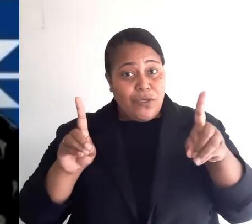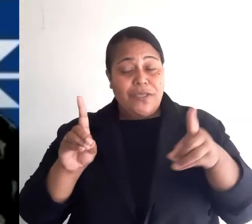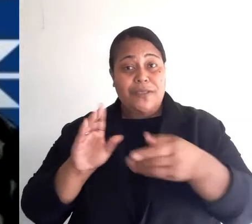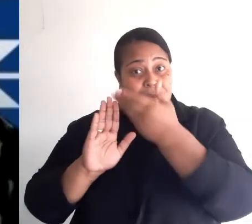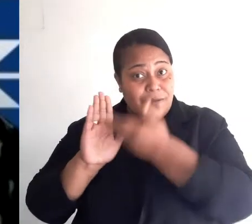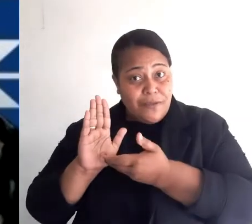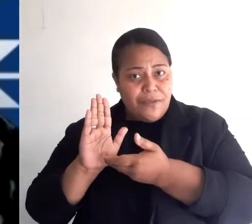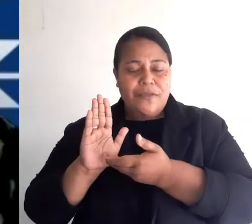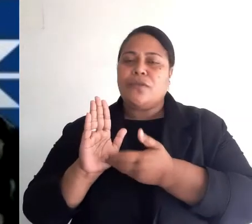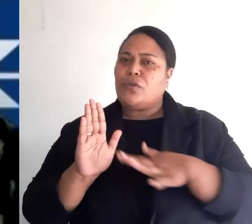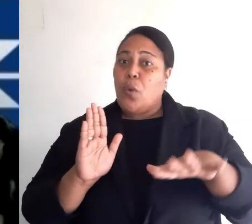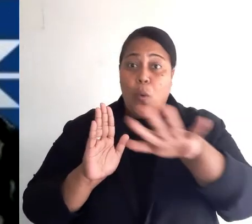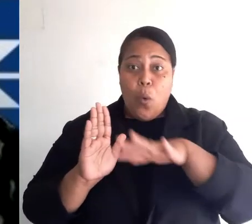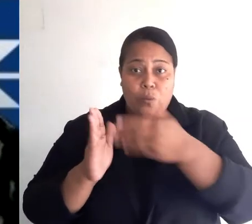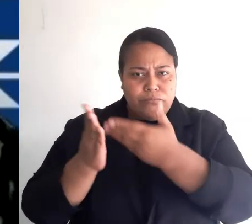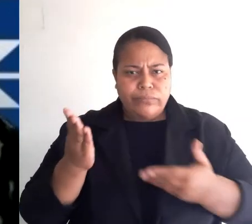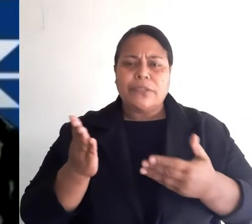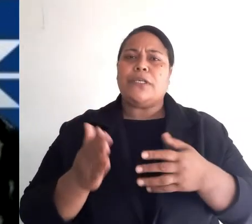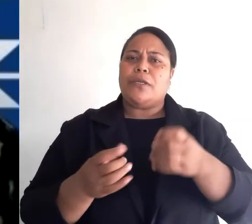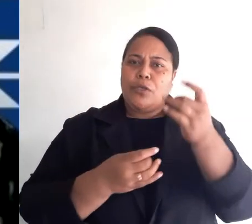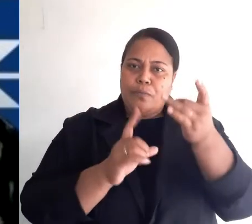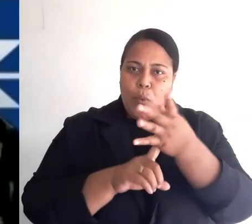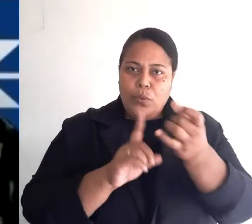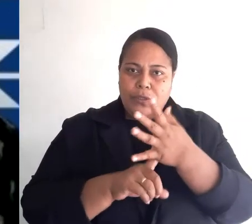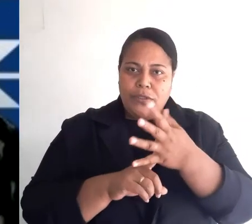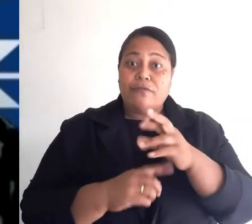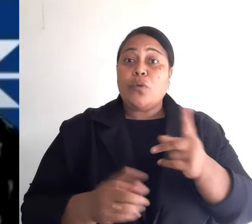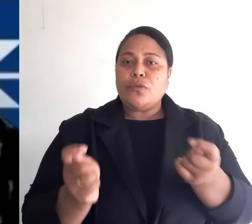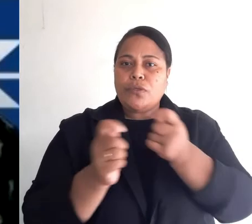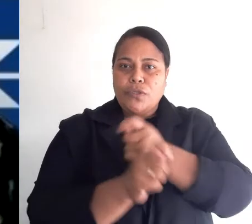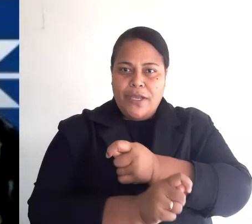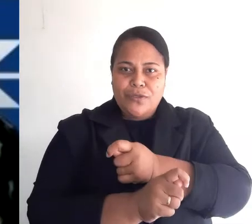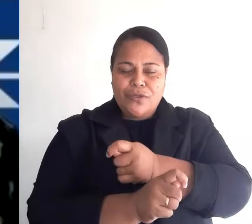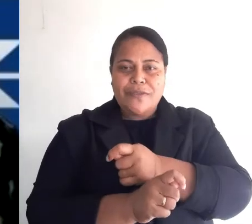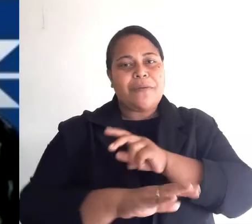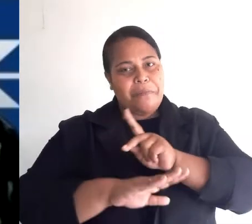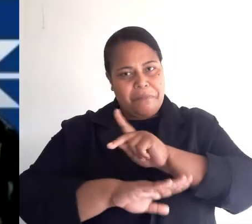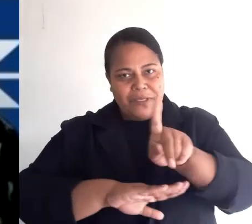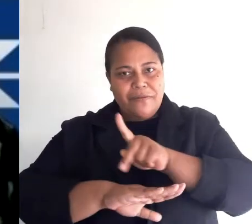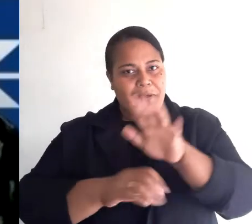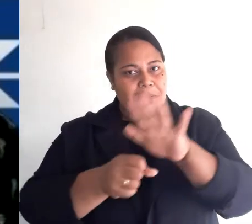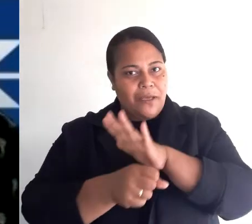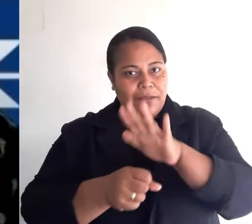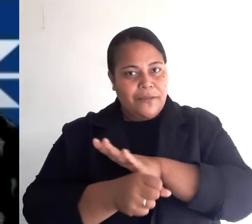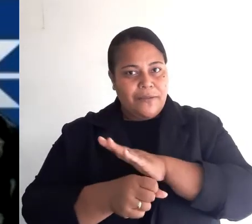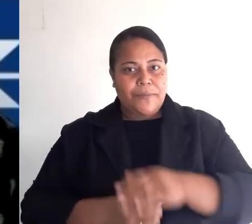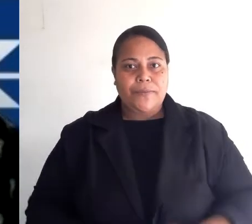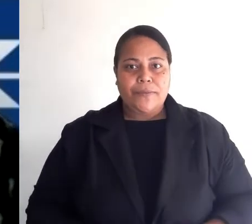these are all important parts of the change our Pacific is making. But the biggest part of that